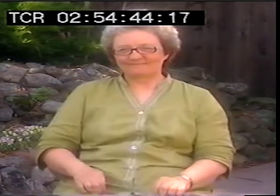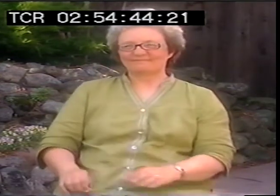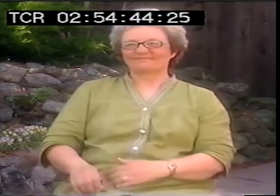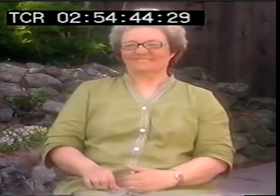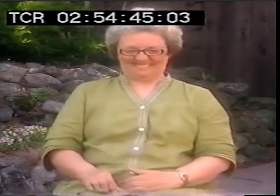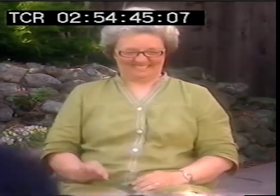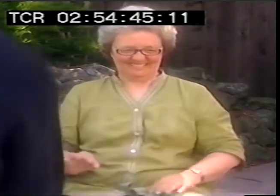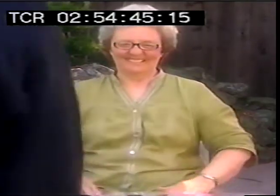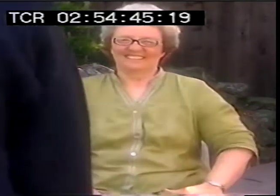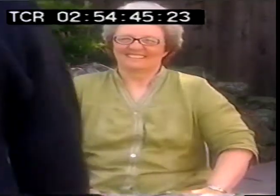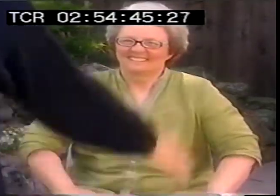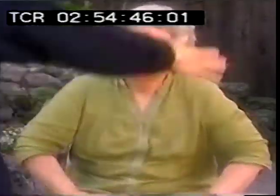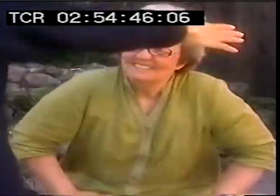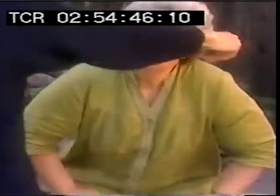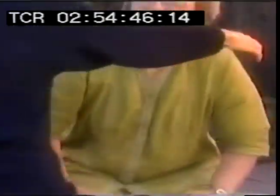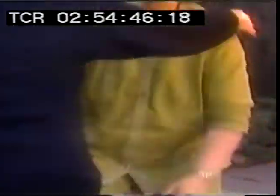You’re welcome.